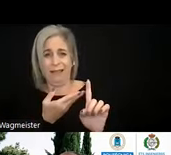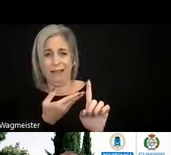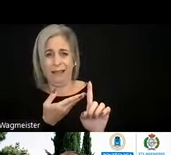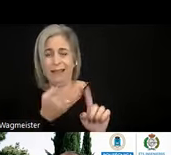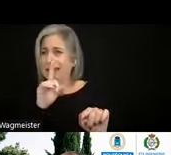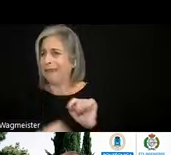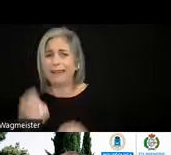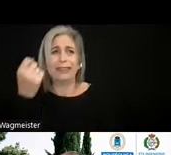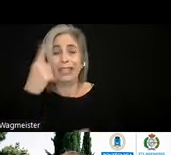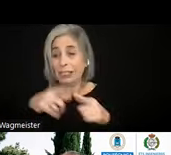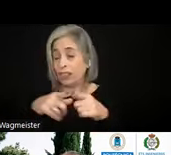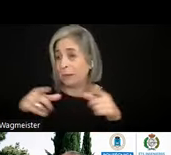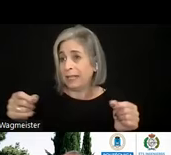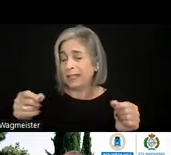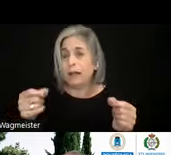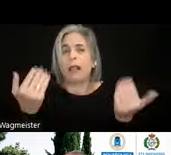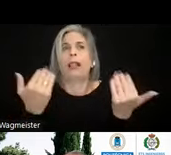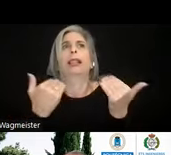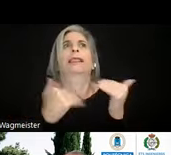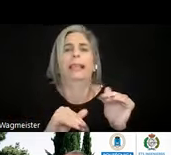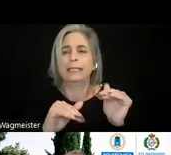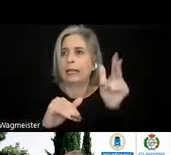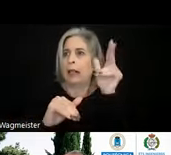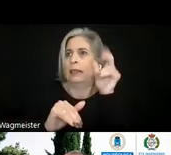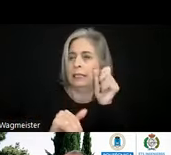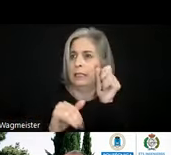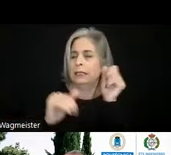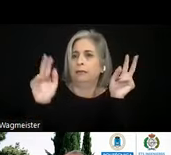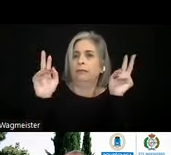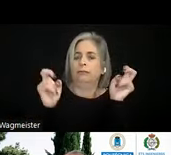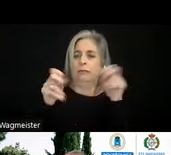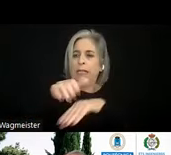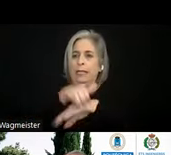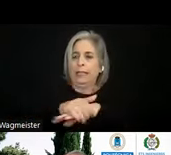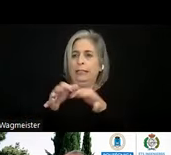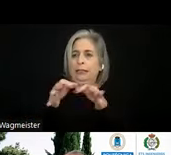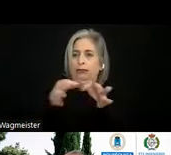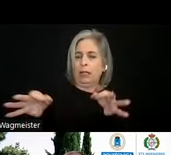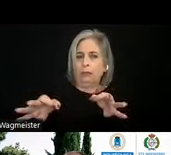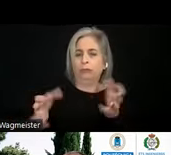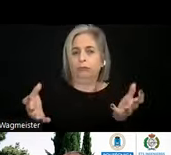understand Japanese, at least I will listen to the subtitles in English as spoken by the technology.